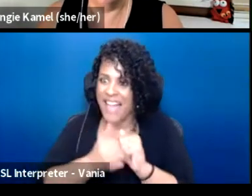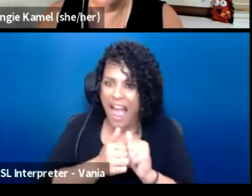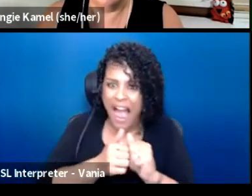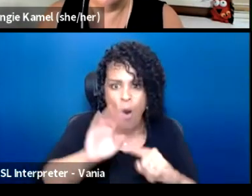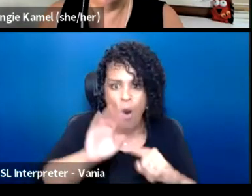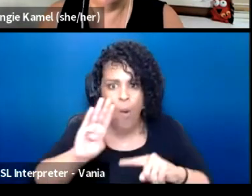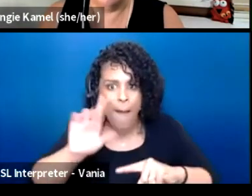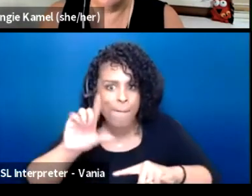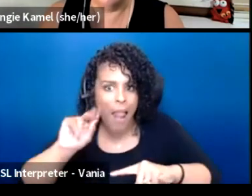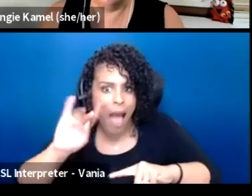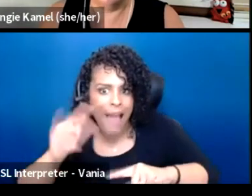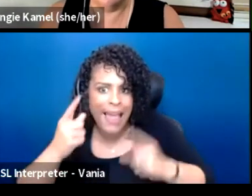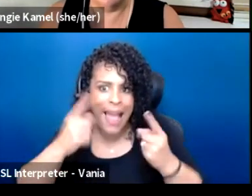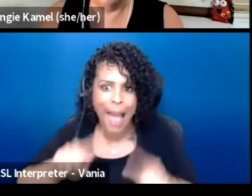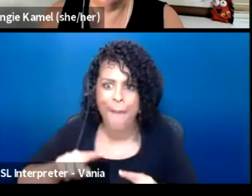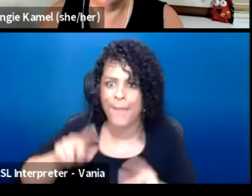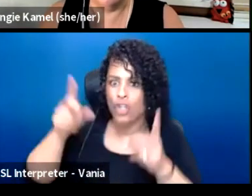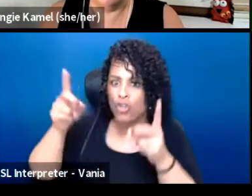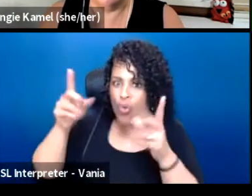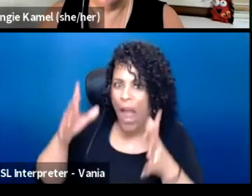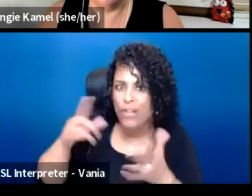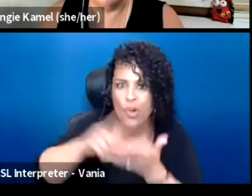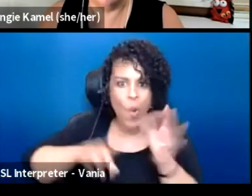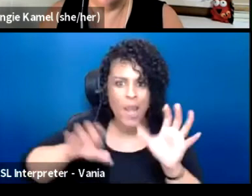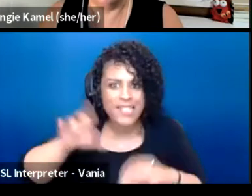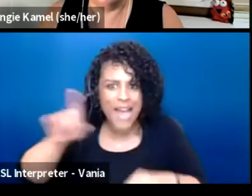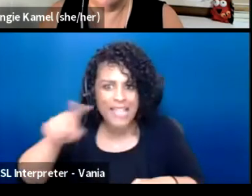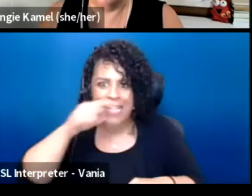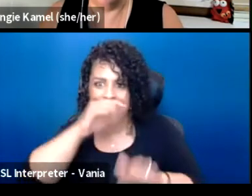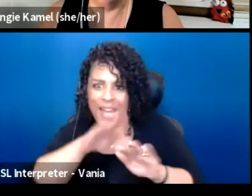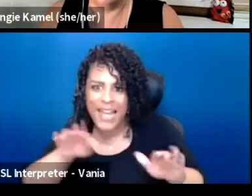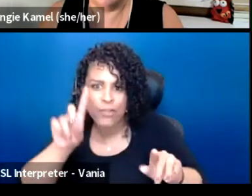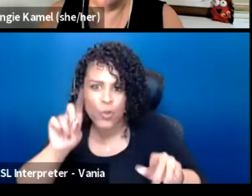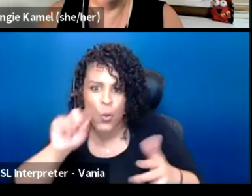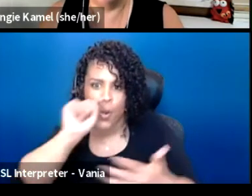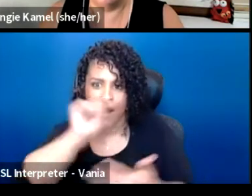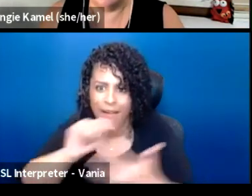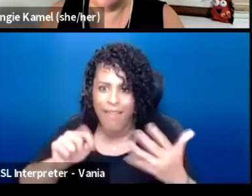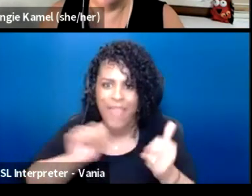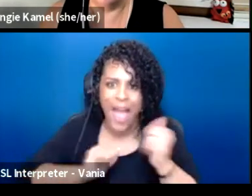and this is what the director does and this is what the kids do. I mean the actors do.